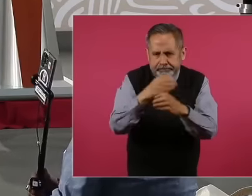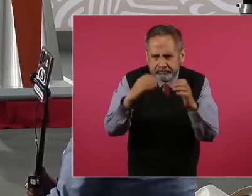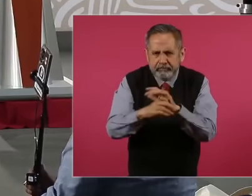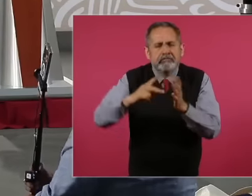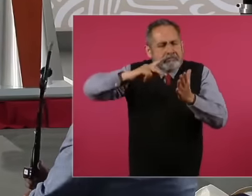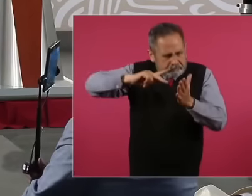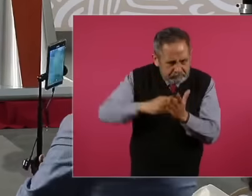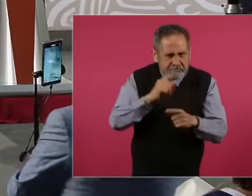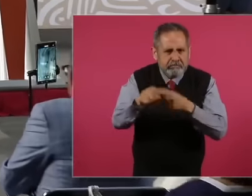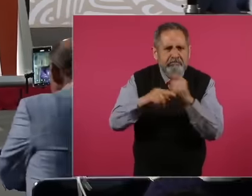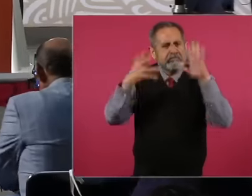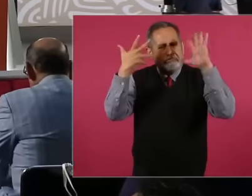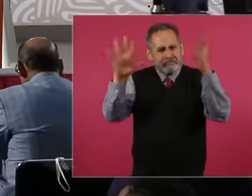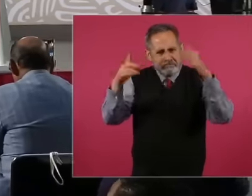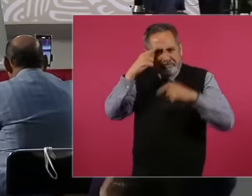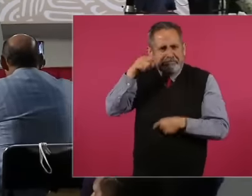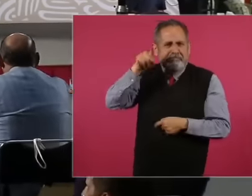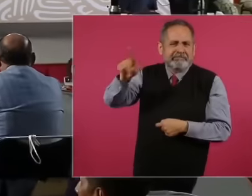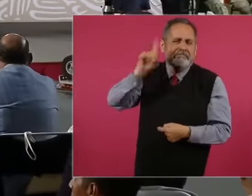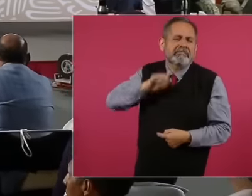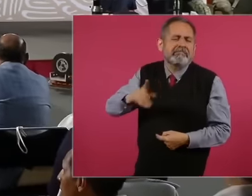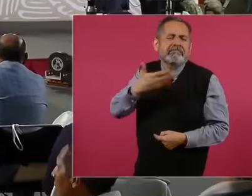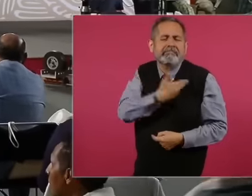president,